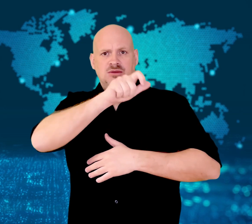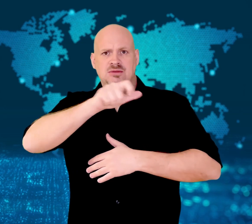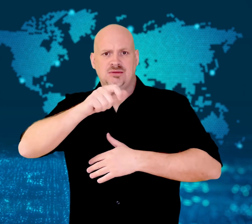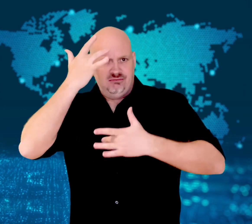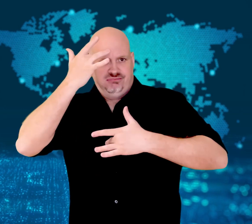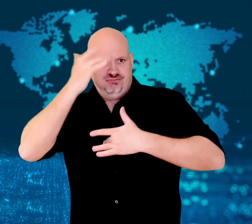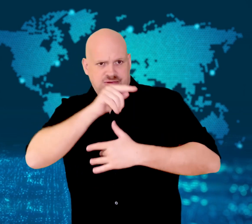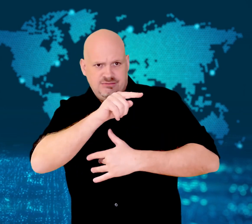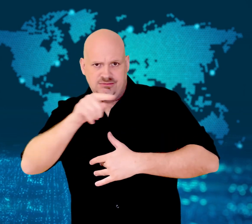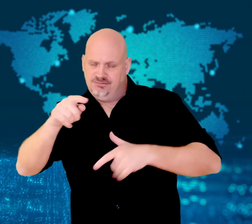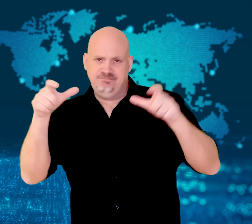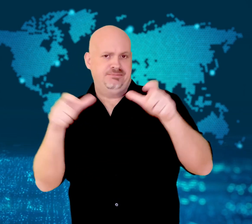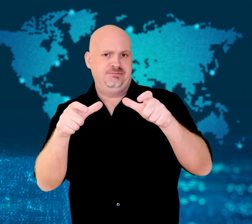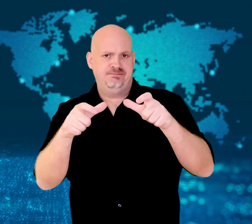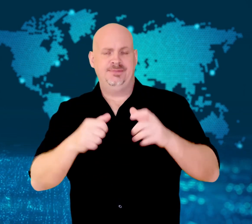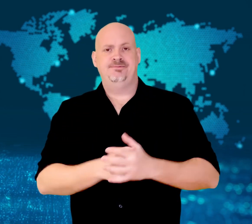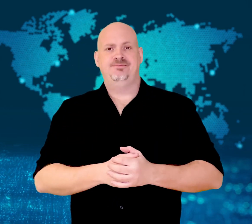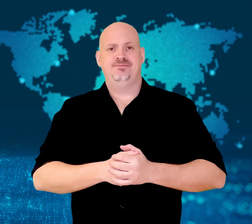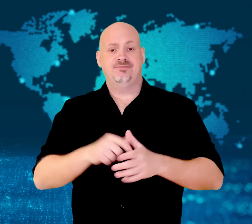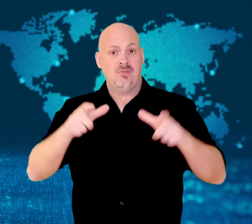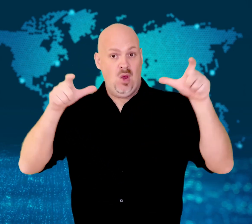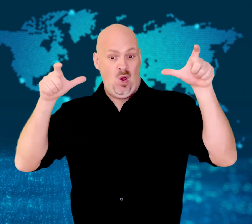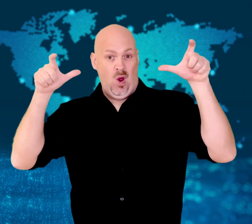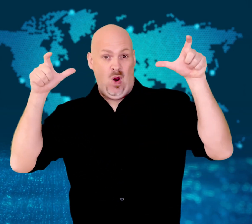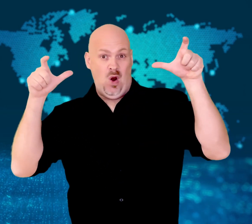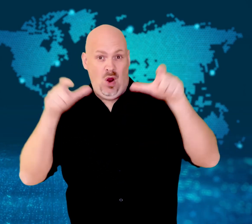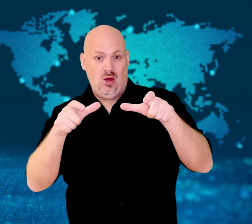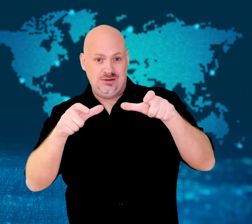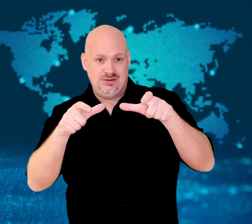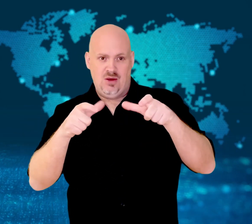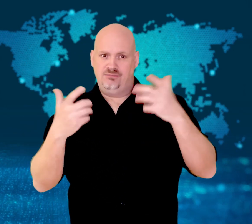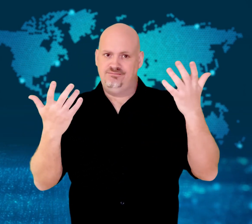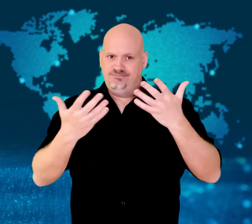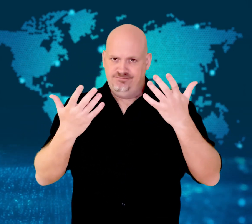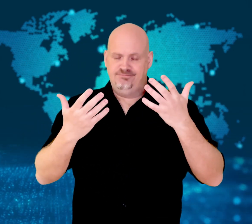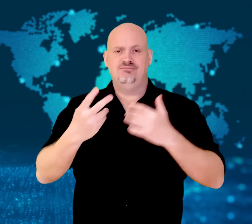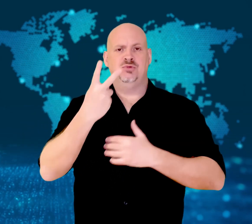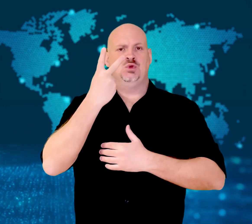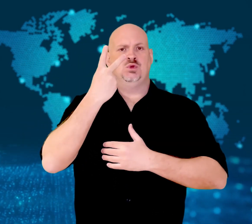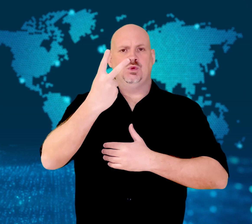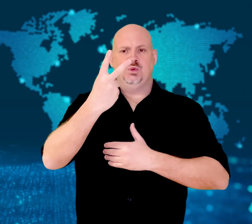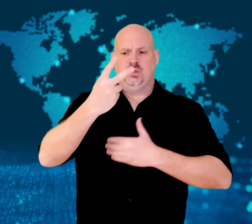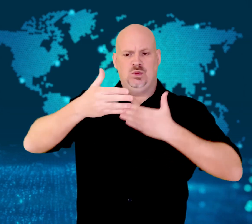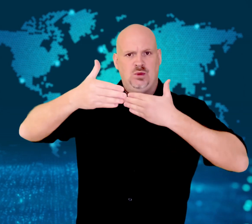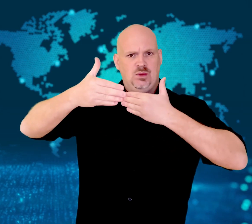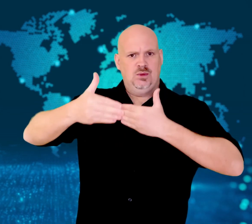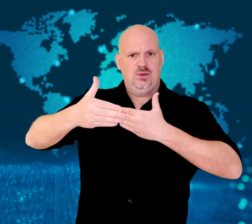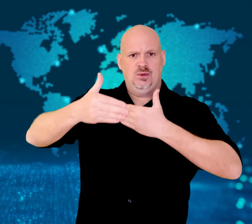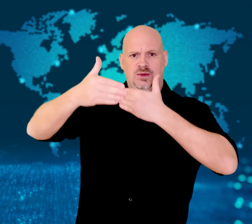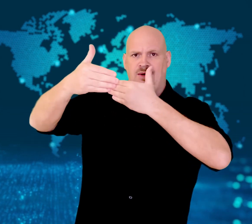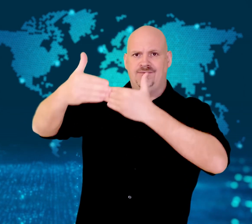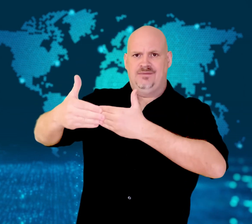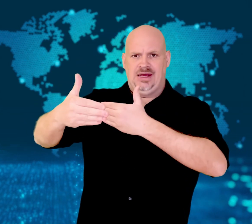The lockdown will take place in two phases with the first part